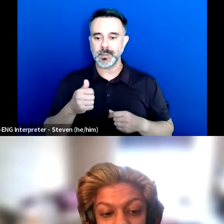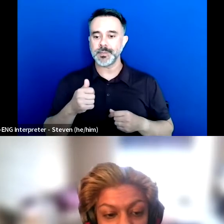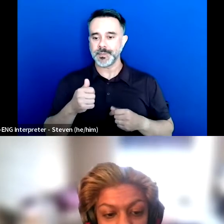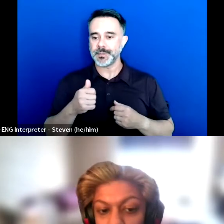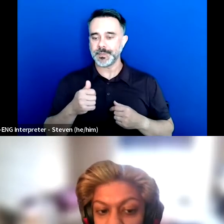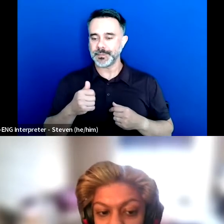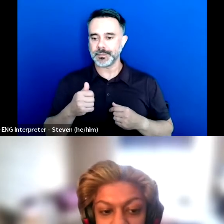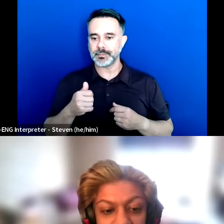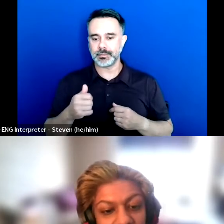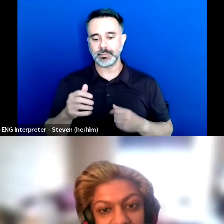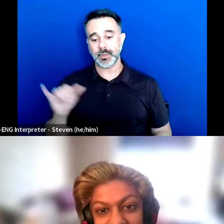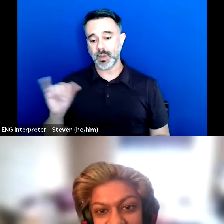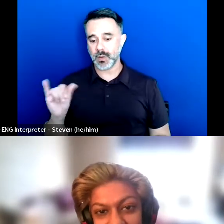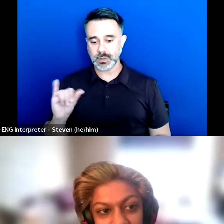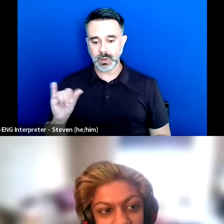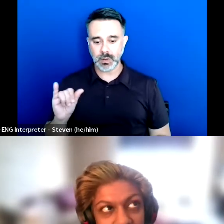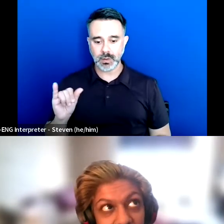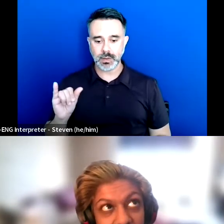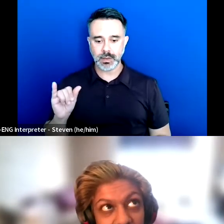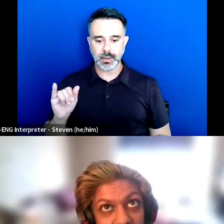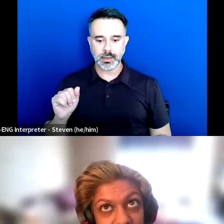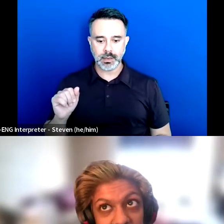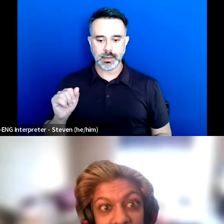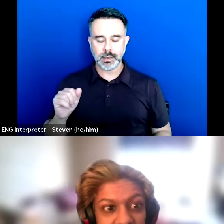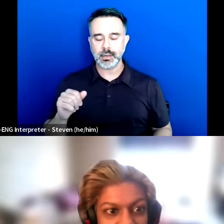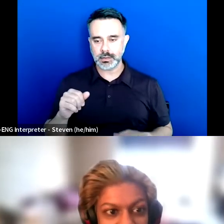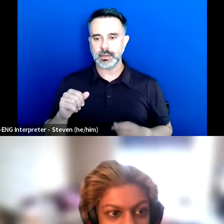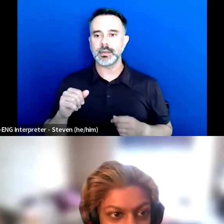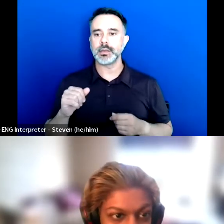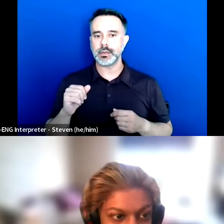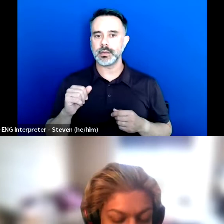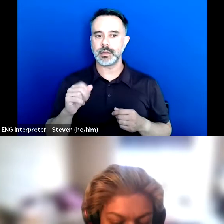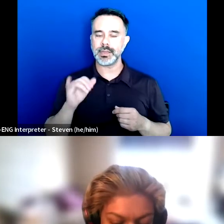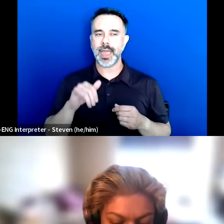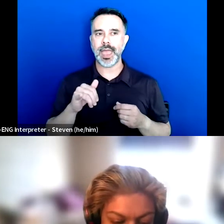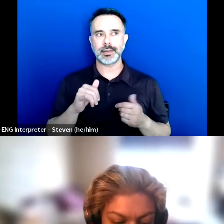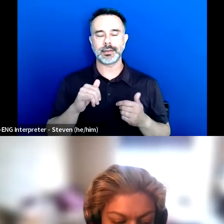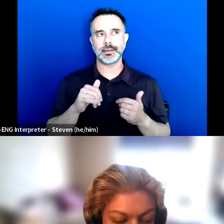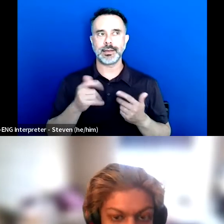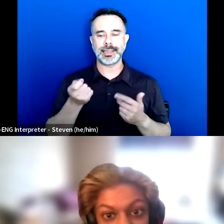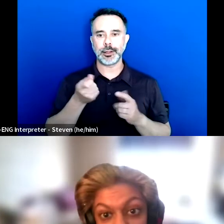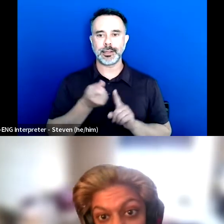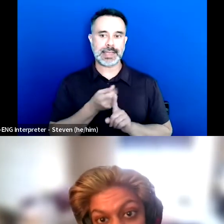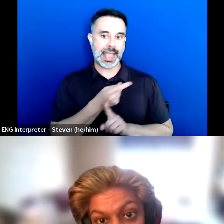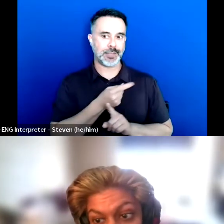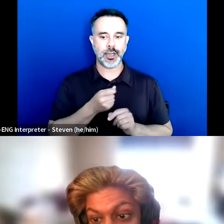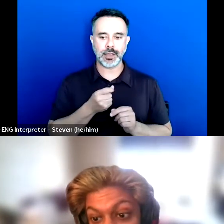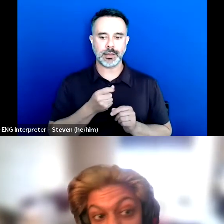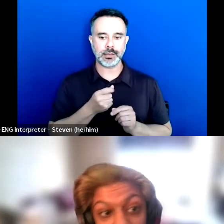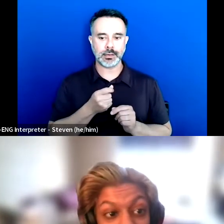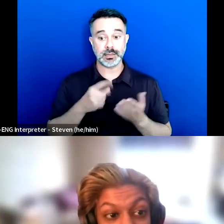And also I guess too add that little caveat is sometimes that support network if you're not